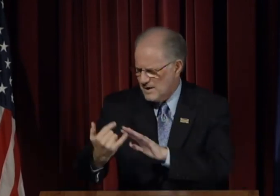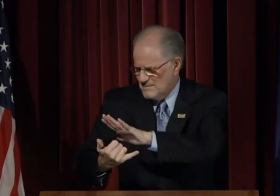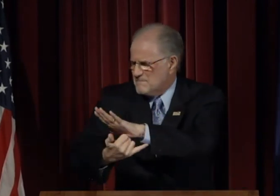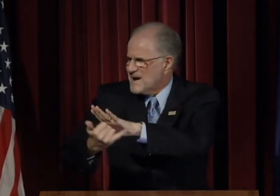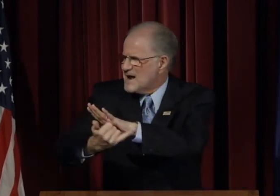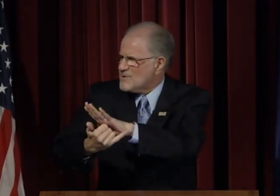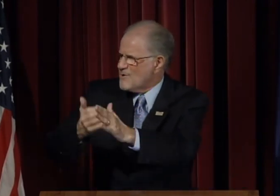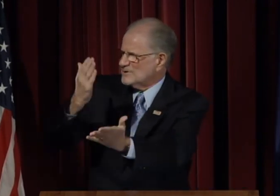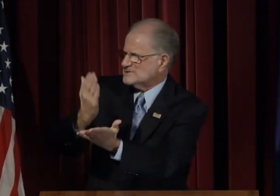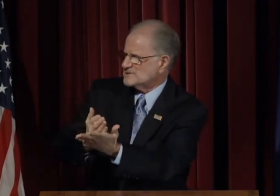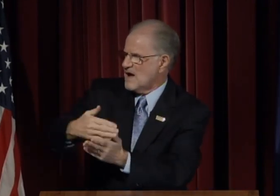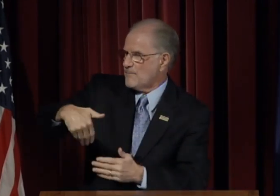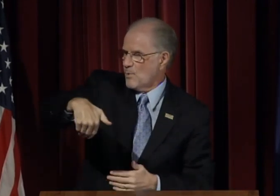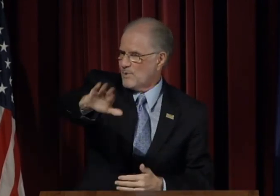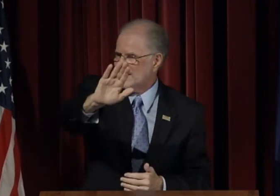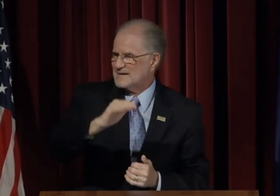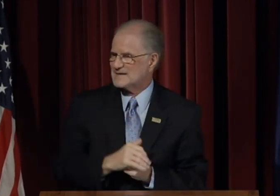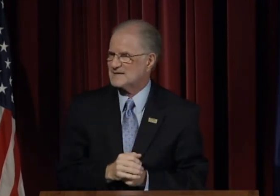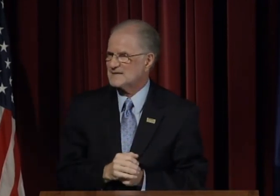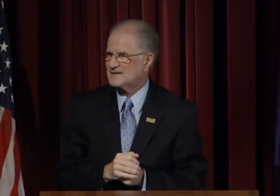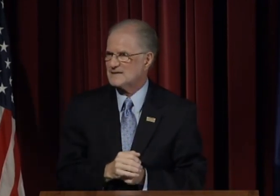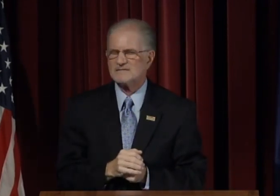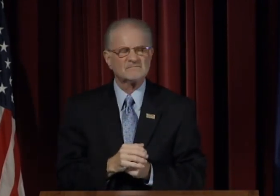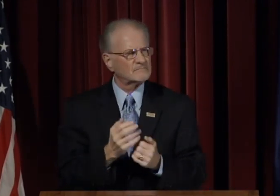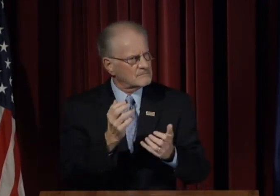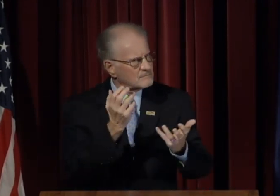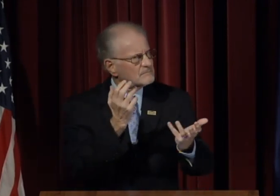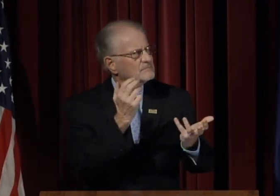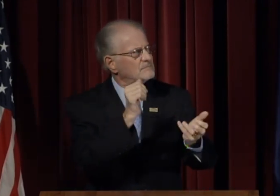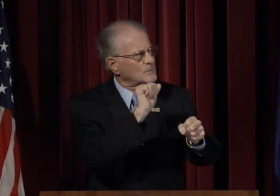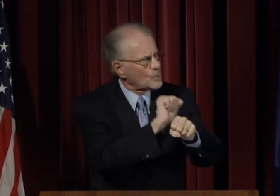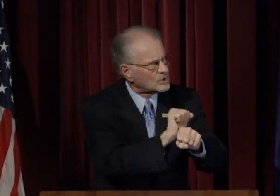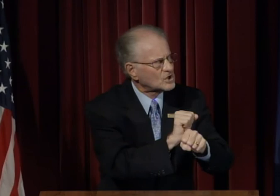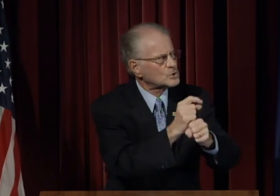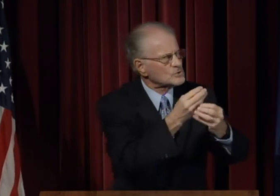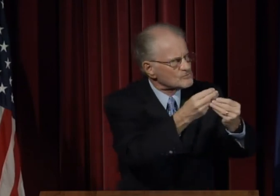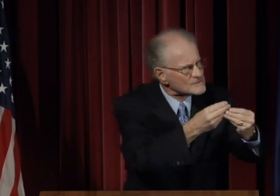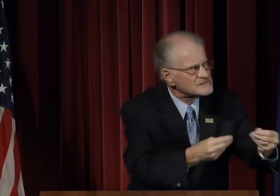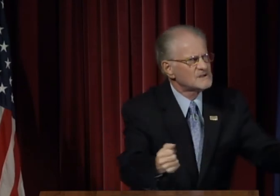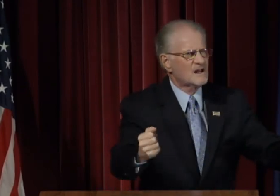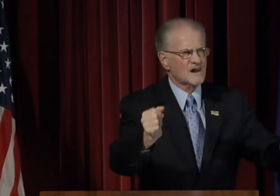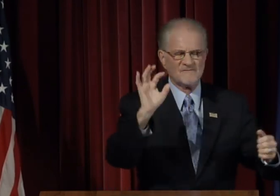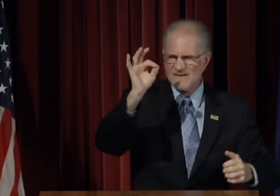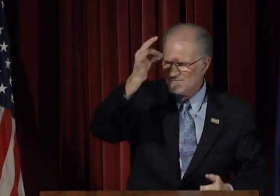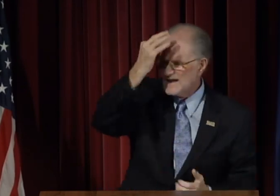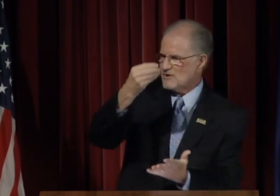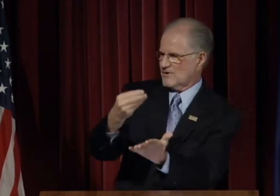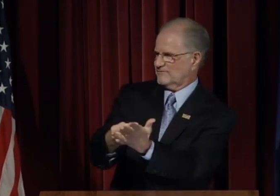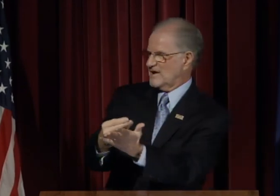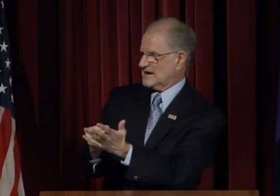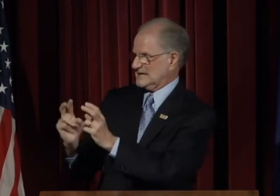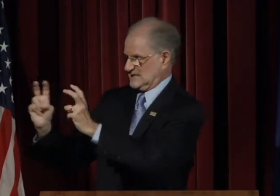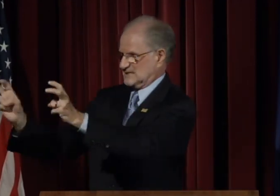we watch Congress, which is only one Metro stop away, as they work to resolve federal funding issues.